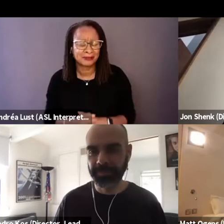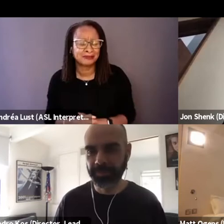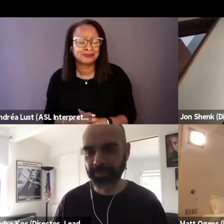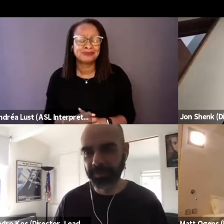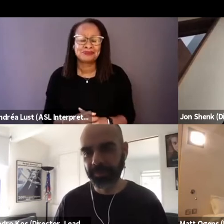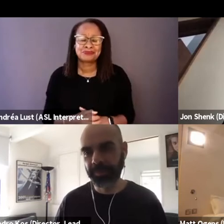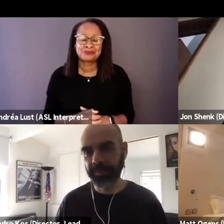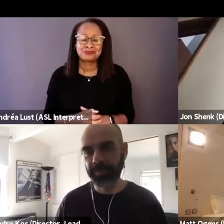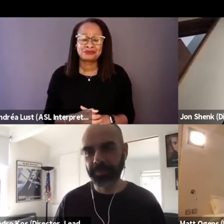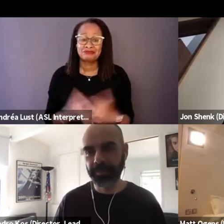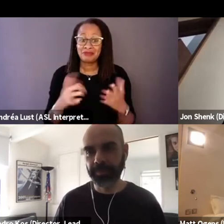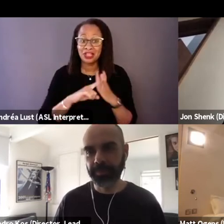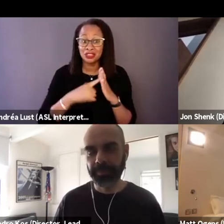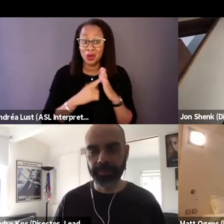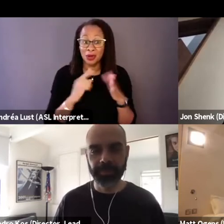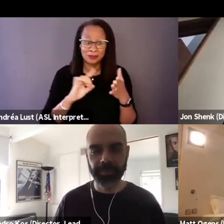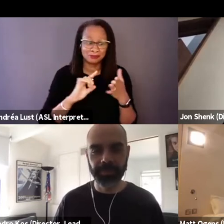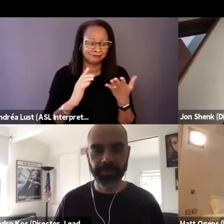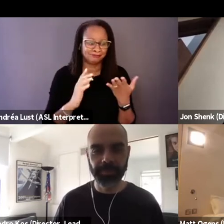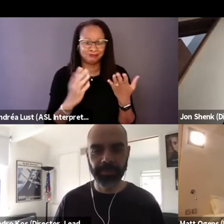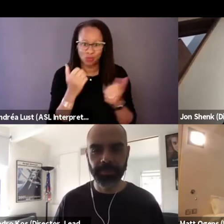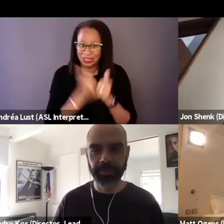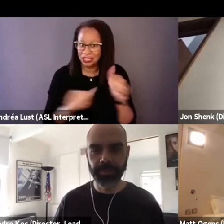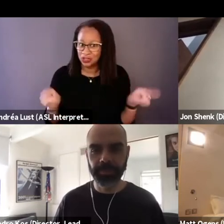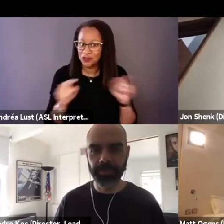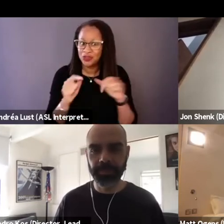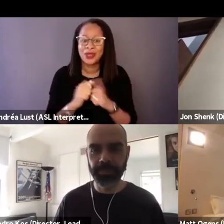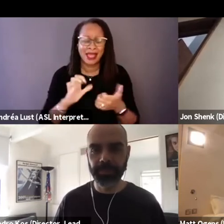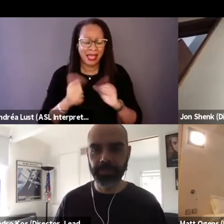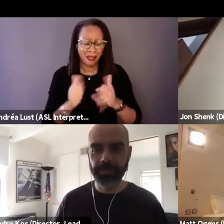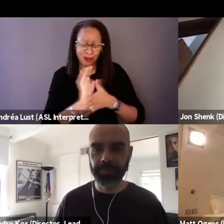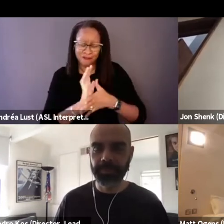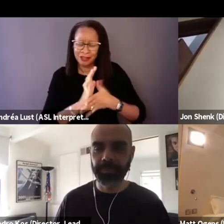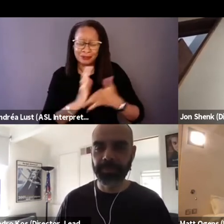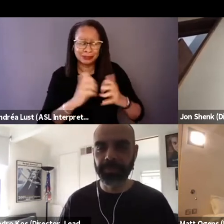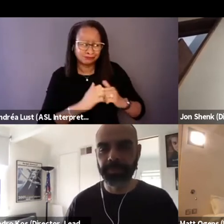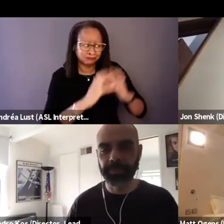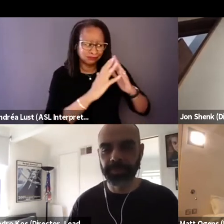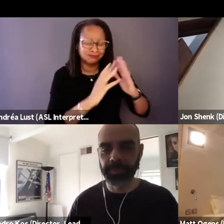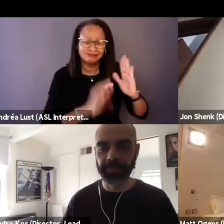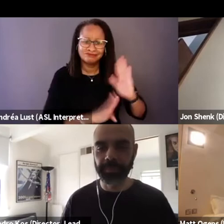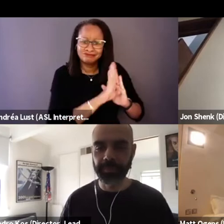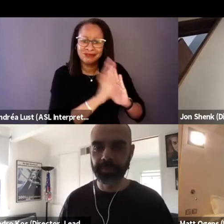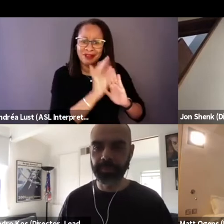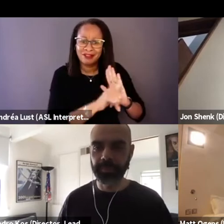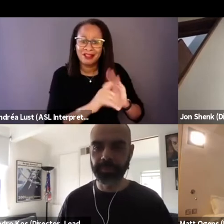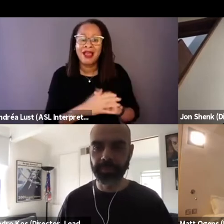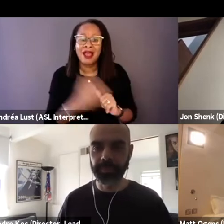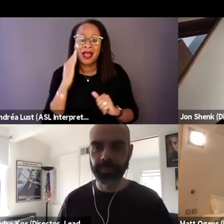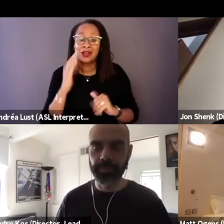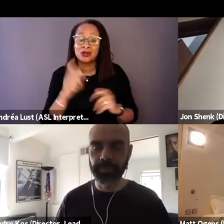I wanna start at the beginning with each of you and sort of how your films came to be here, because I know particularly in the documentary world,